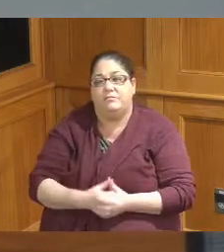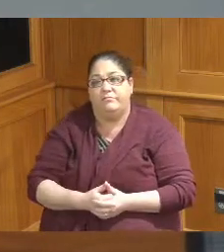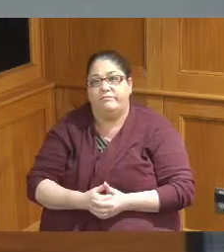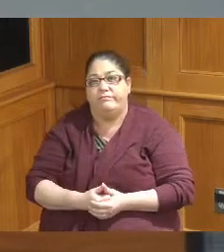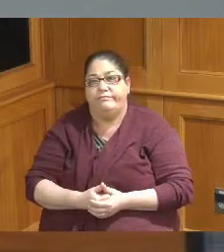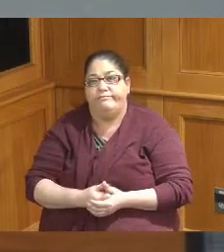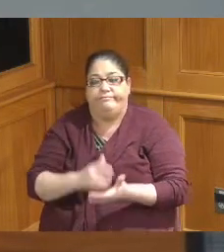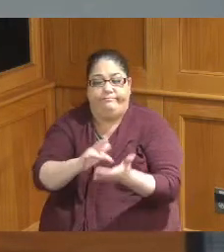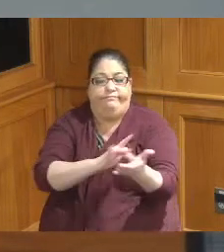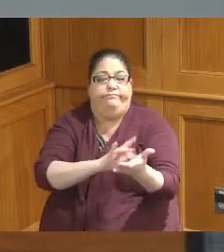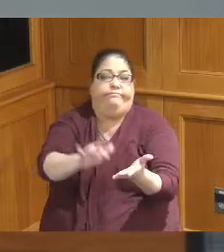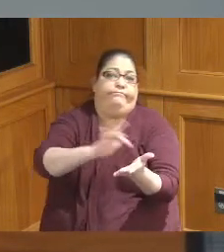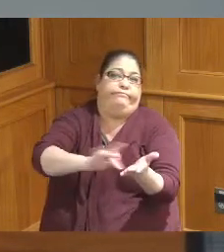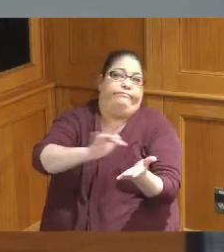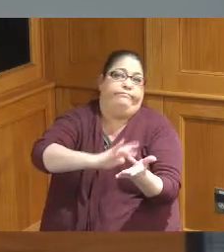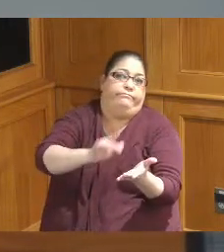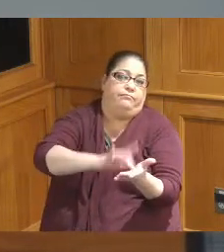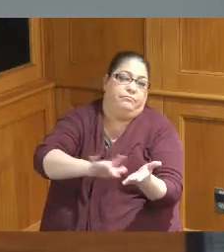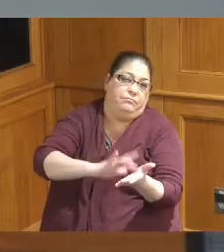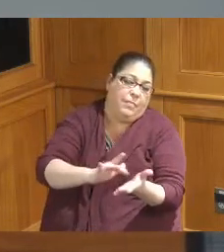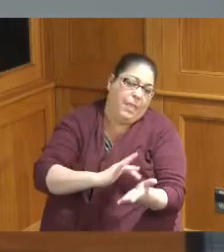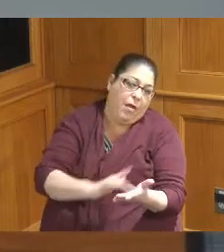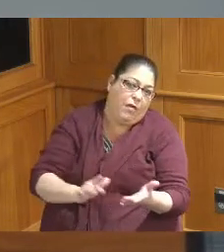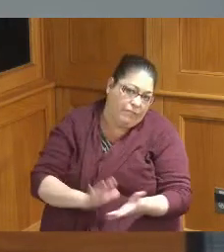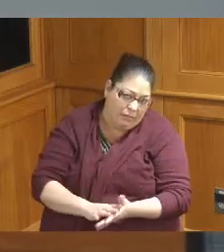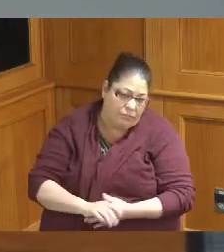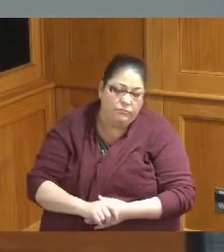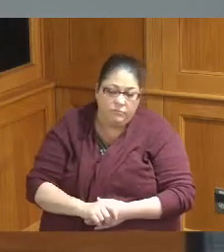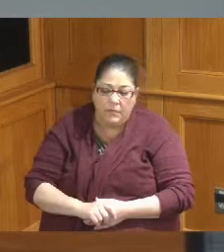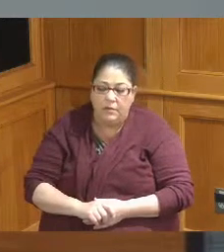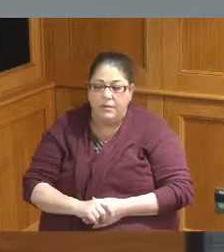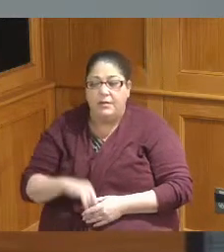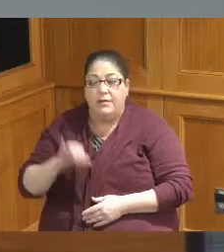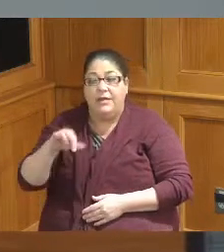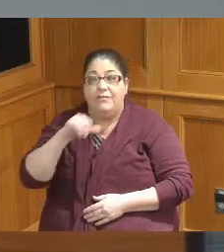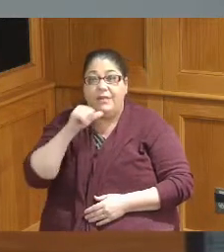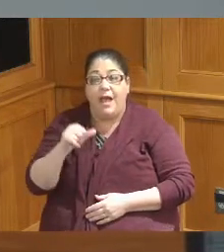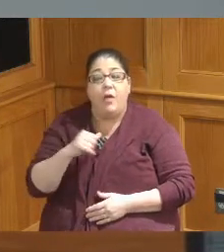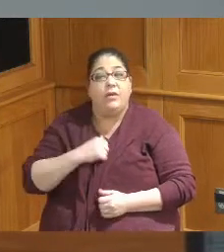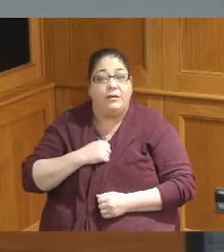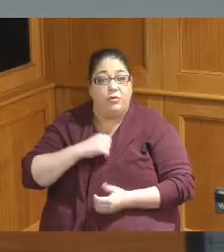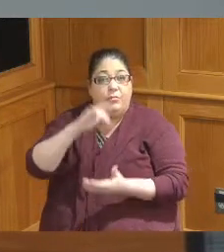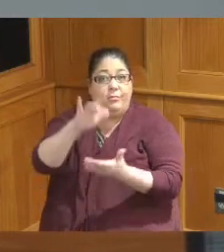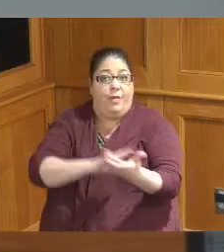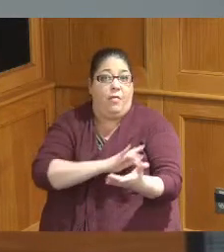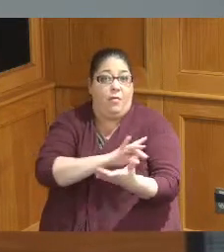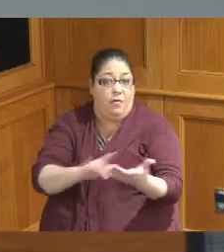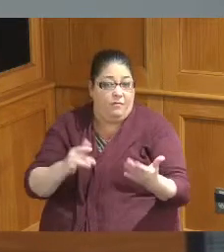Debt Service payments so again the alternative being to pay off the debt right now which